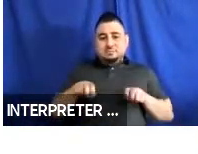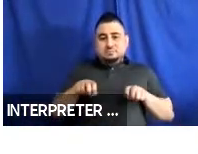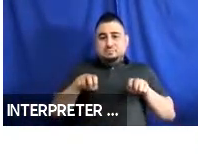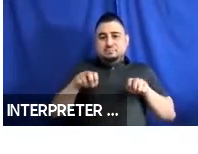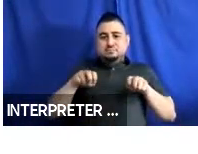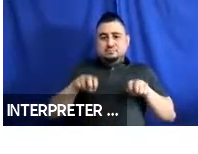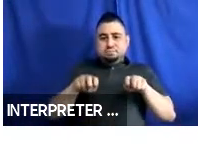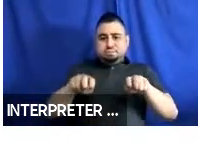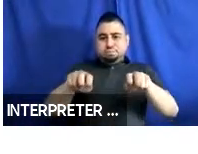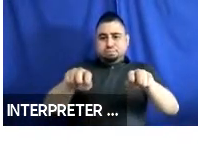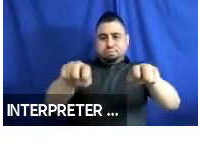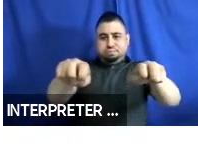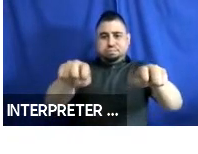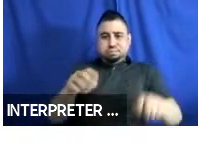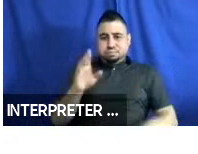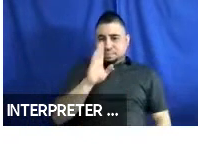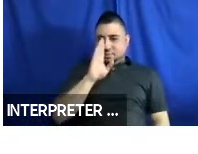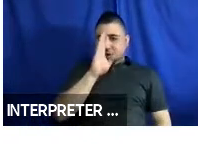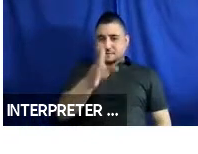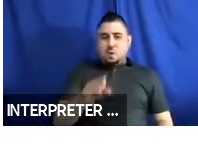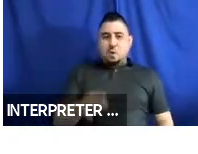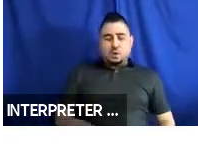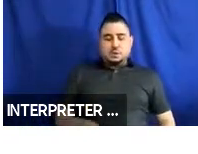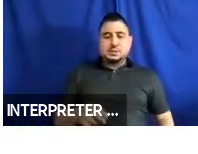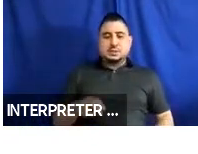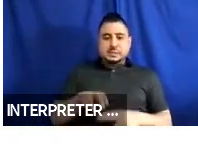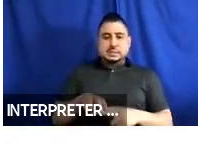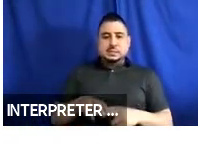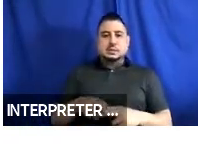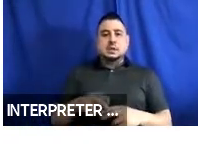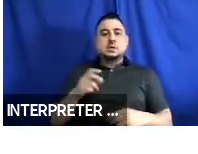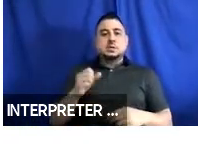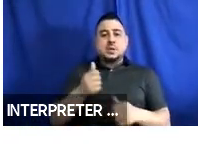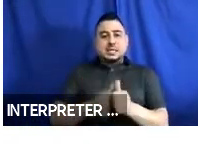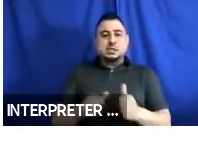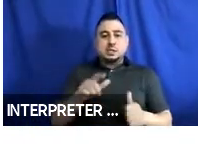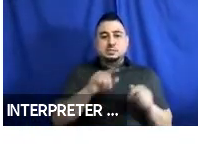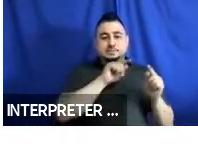the remainder of the bus interior. And so for each of these bus layouts, two levels